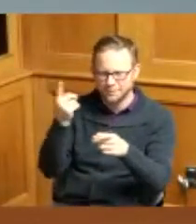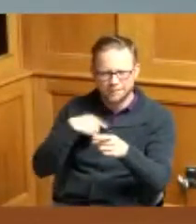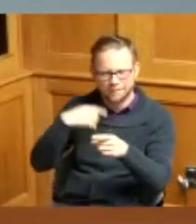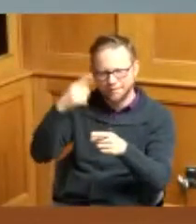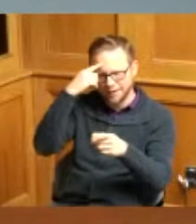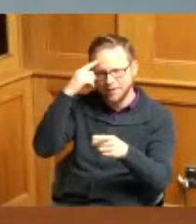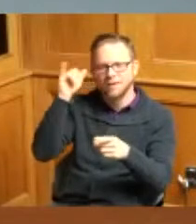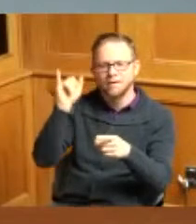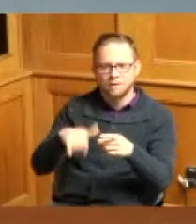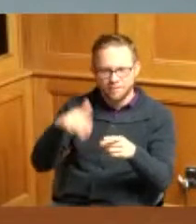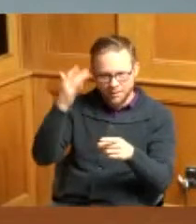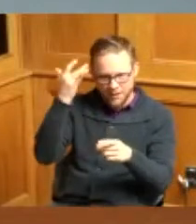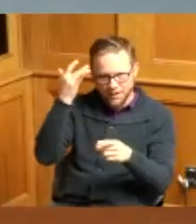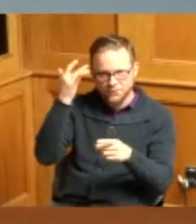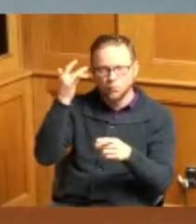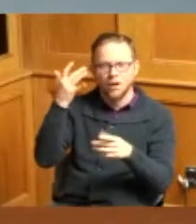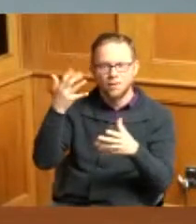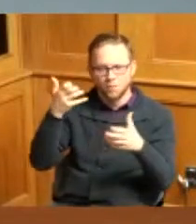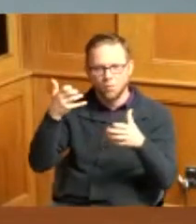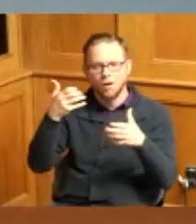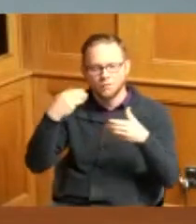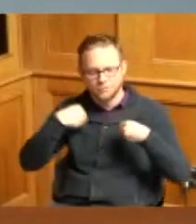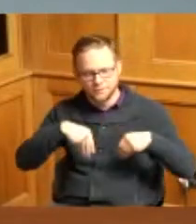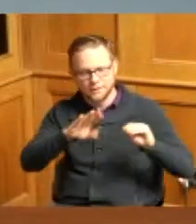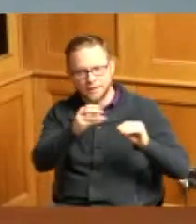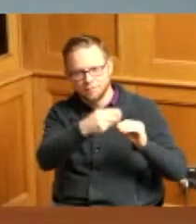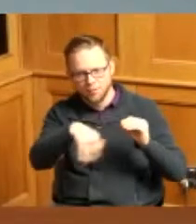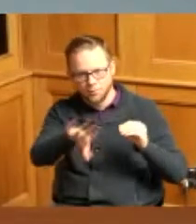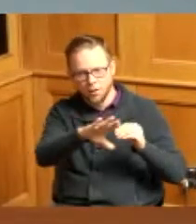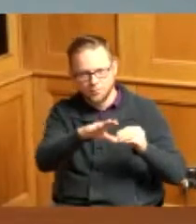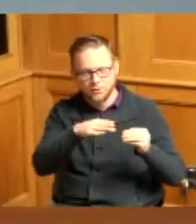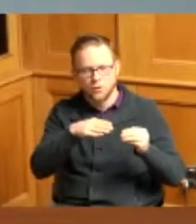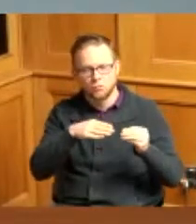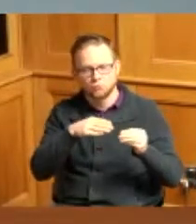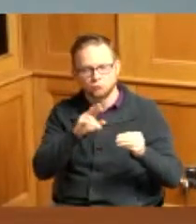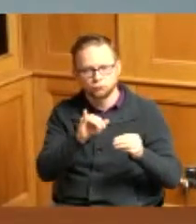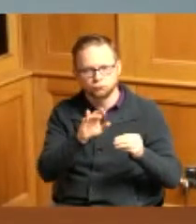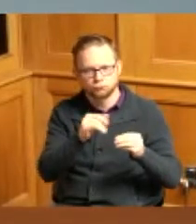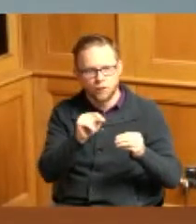that's why they were looking to do the vacation that's okay is that correct generally yeah okay